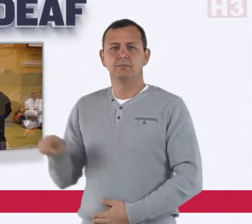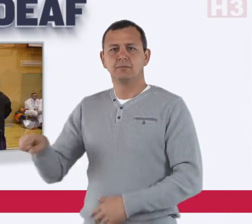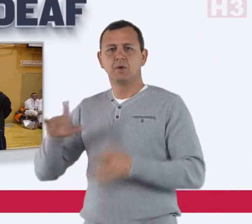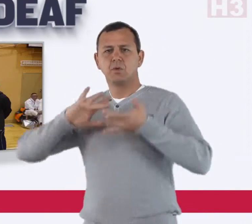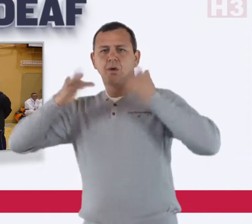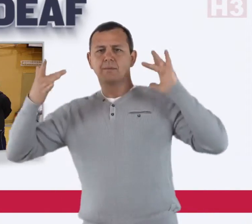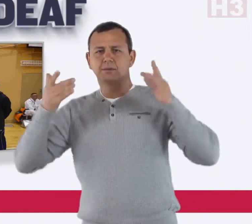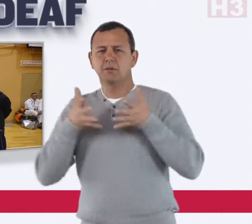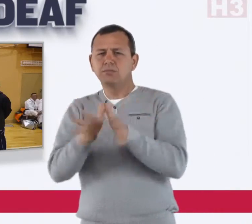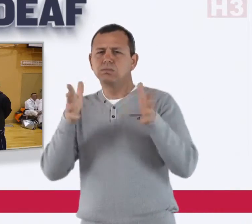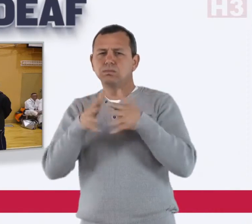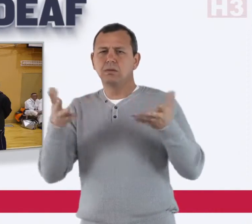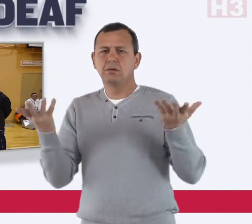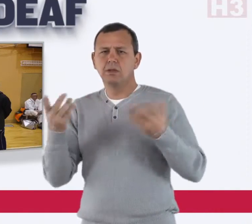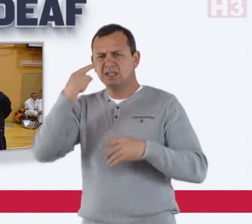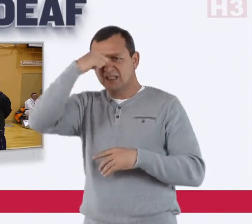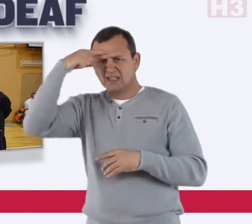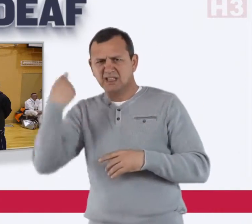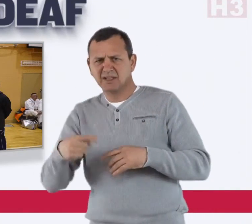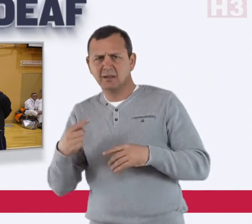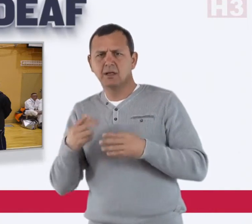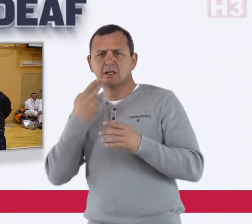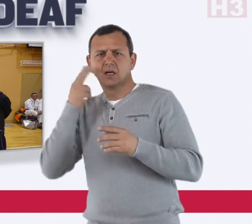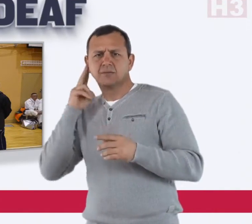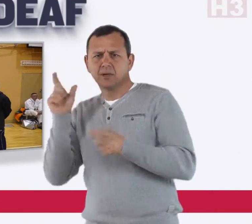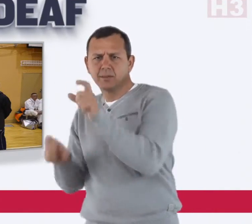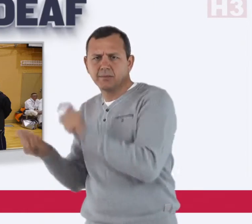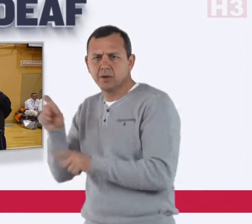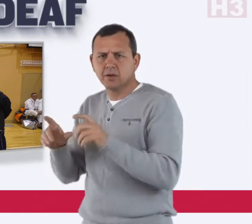Their website says it is difficult for deaf